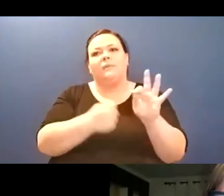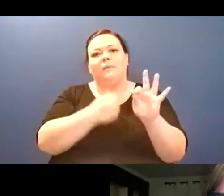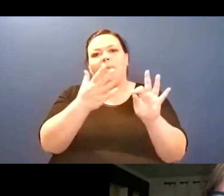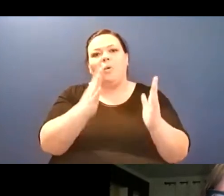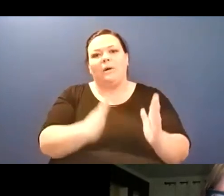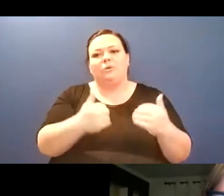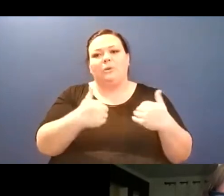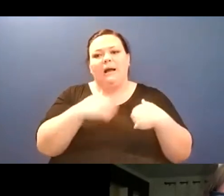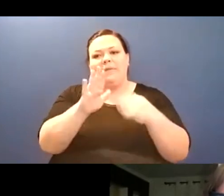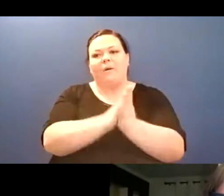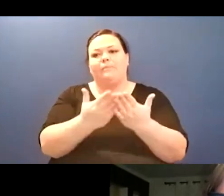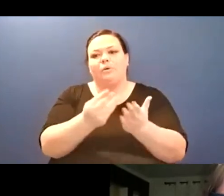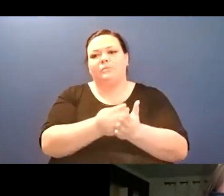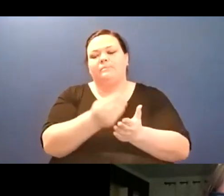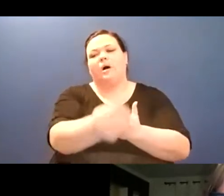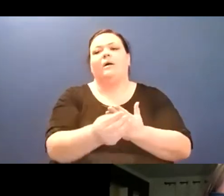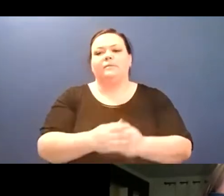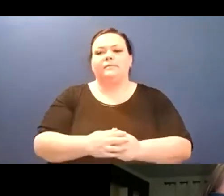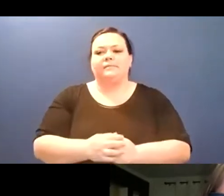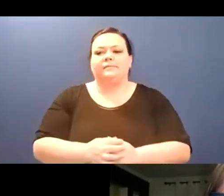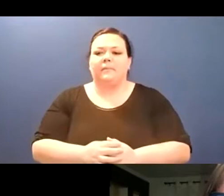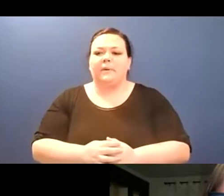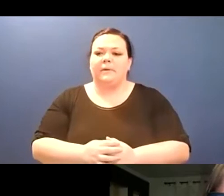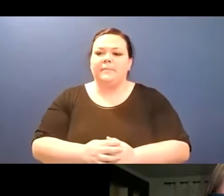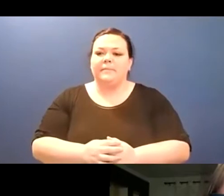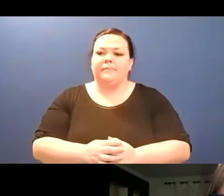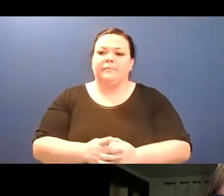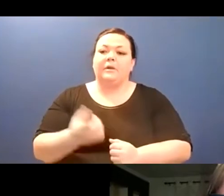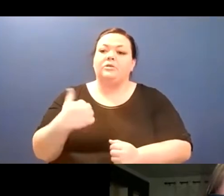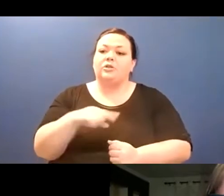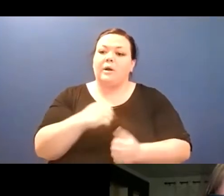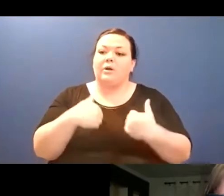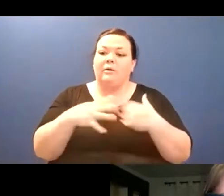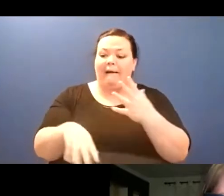Valentine's Day, so if you're feeling, um, feeling the love or the loss of love, come, come do poems,